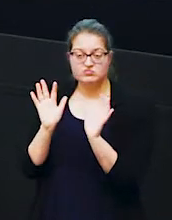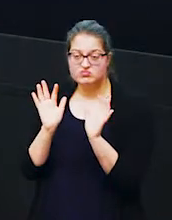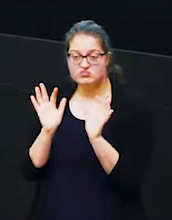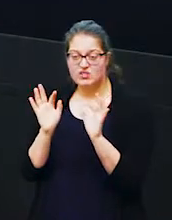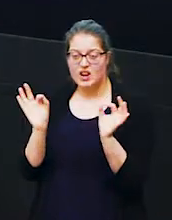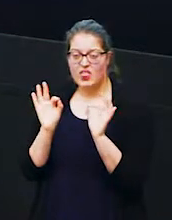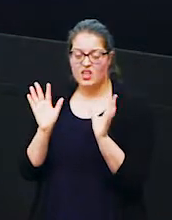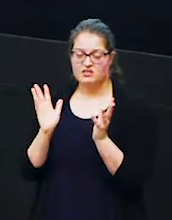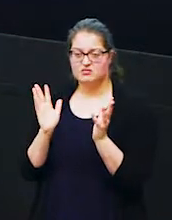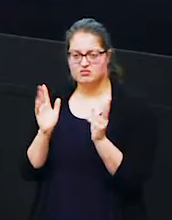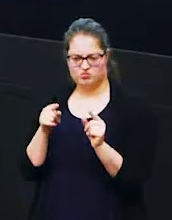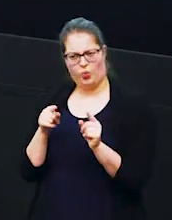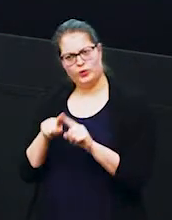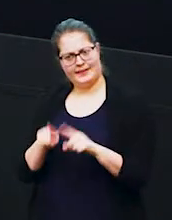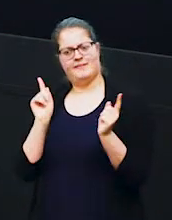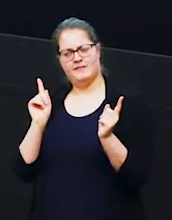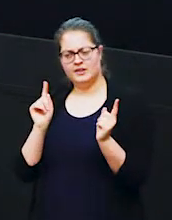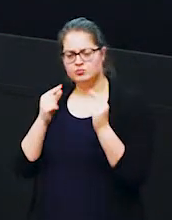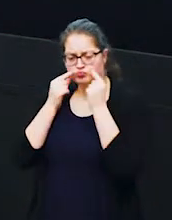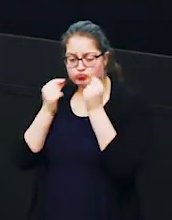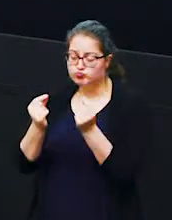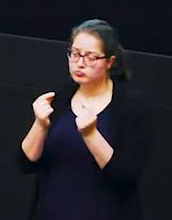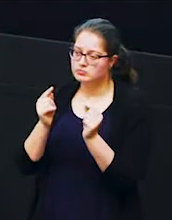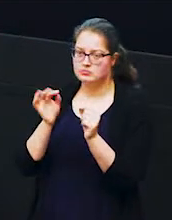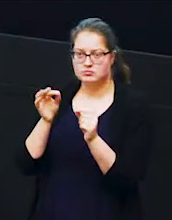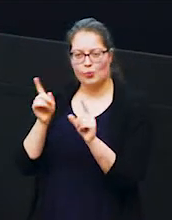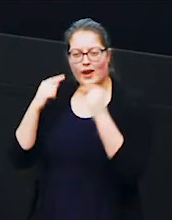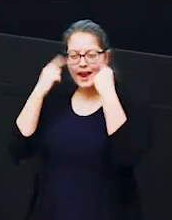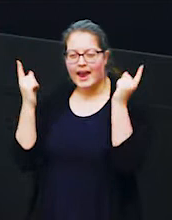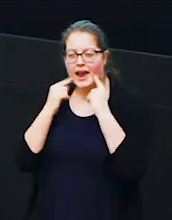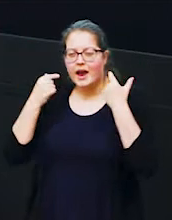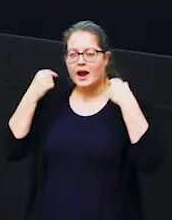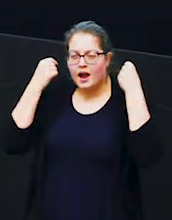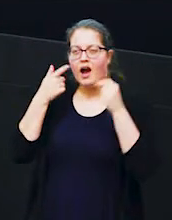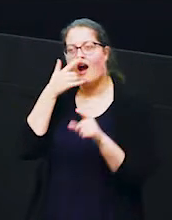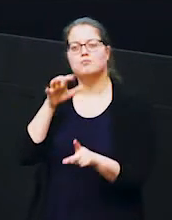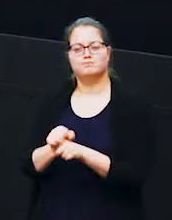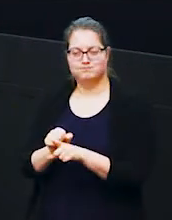really to to note but it's those markings in his ear that makes zama really identifiable